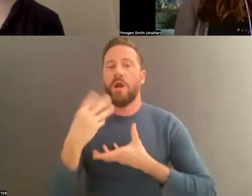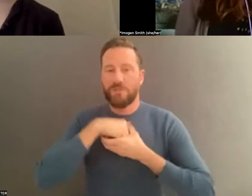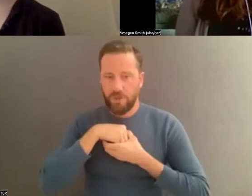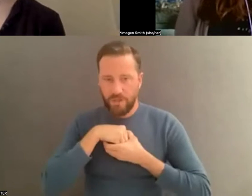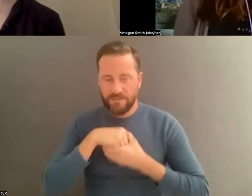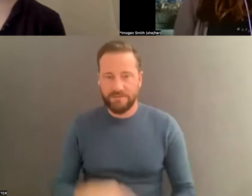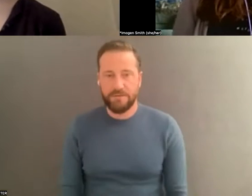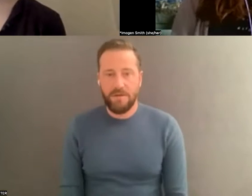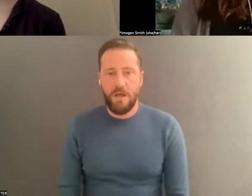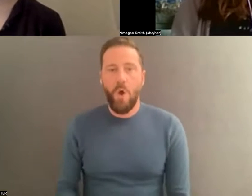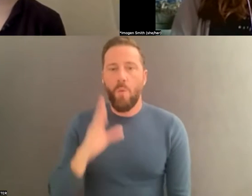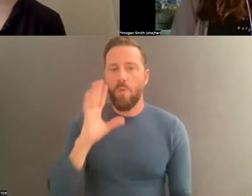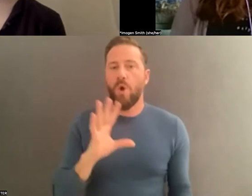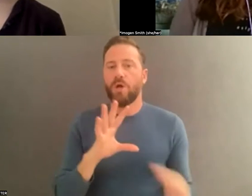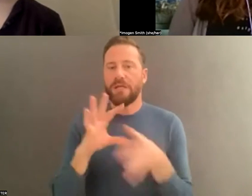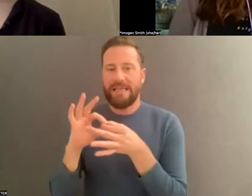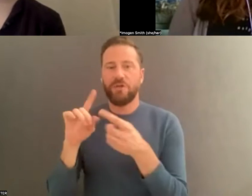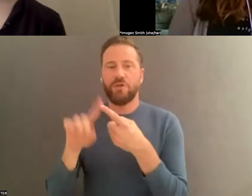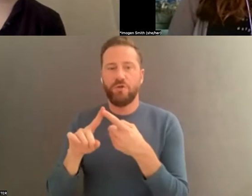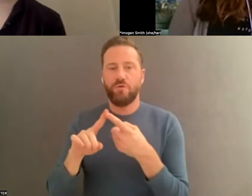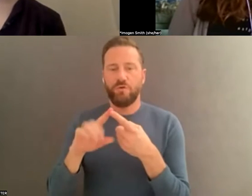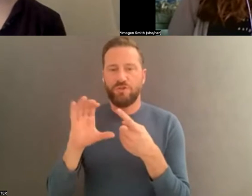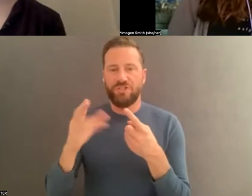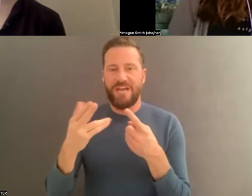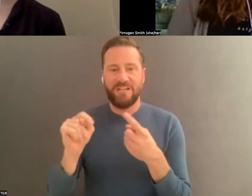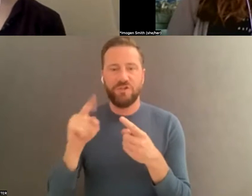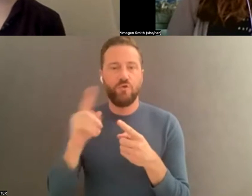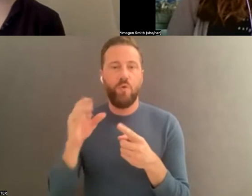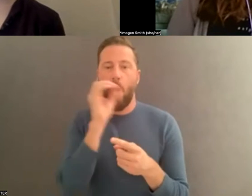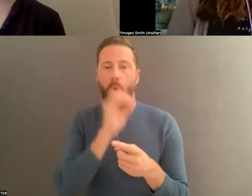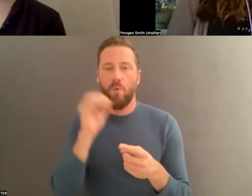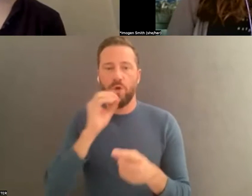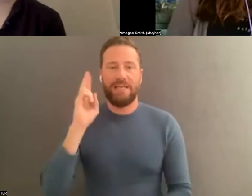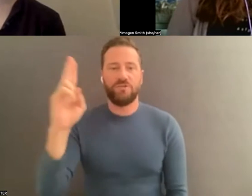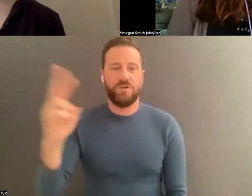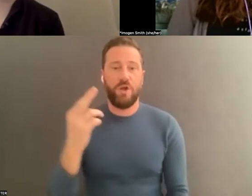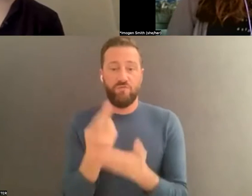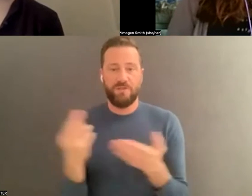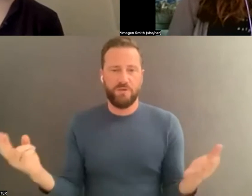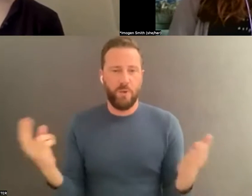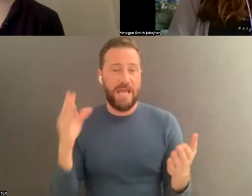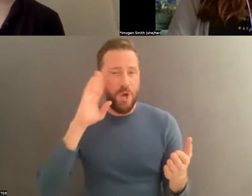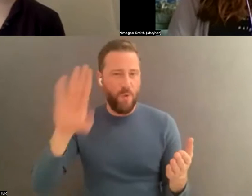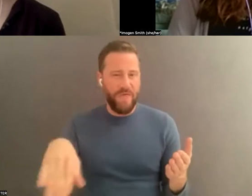history resource, and just to know that doing oral histories